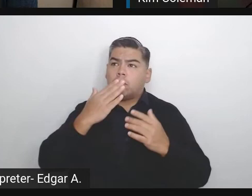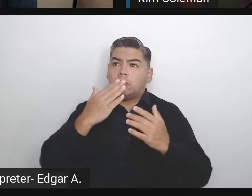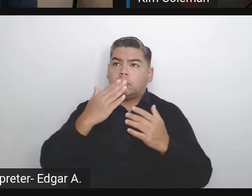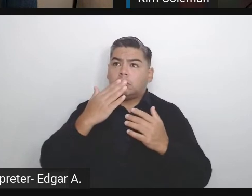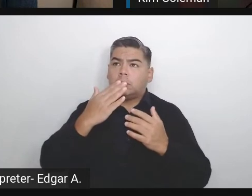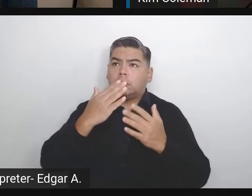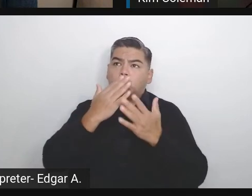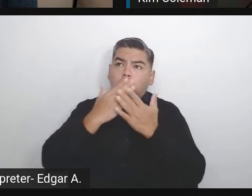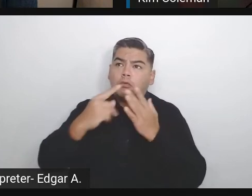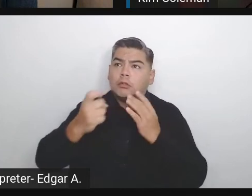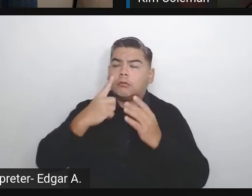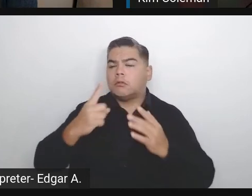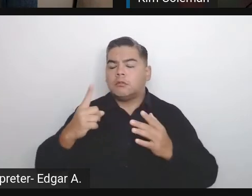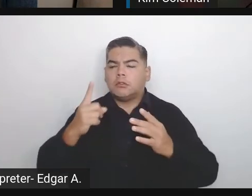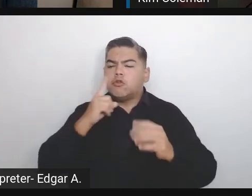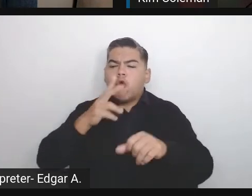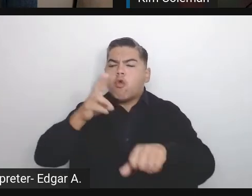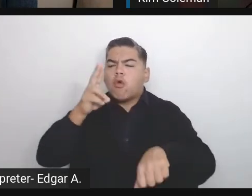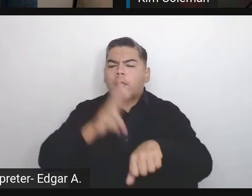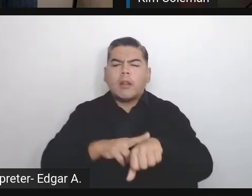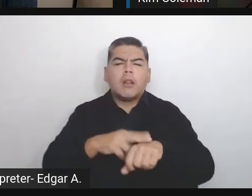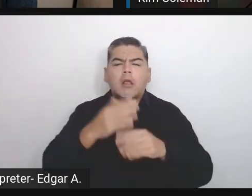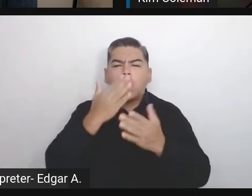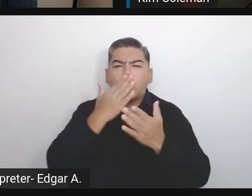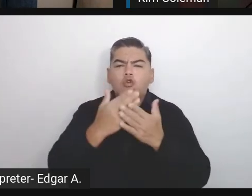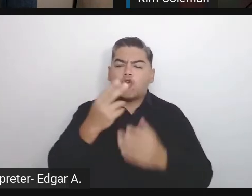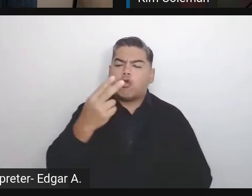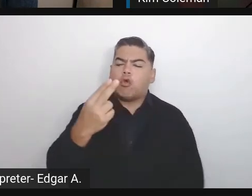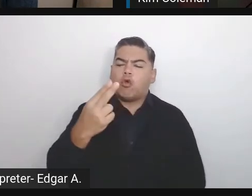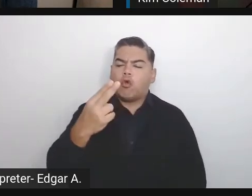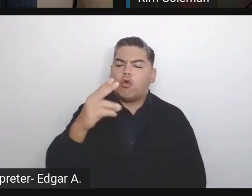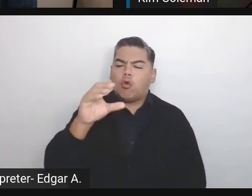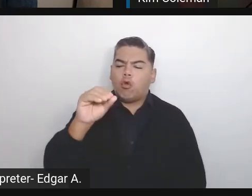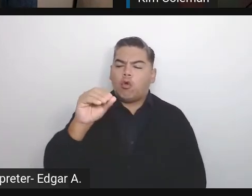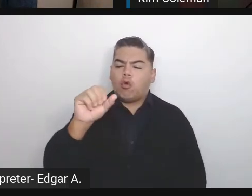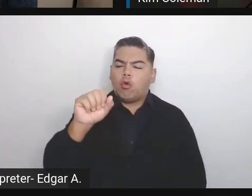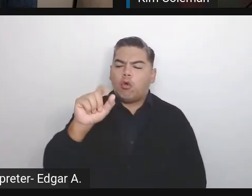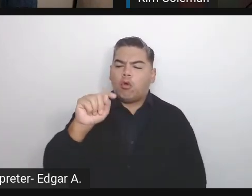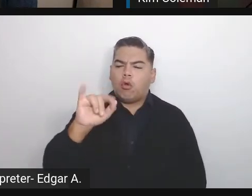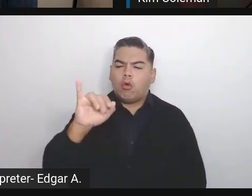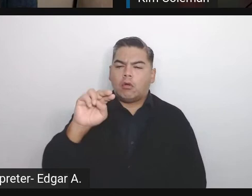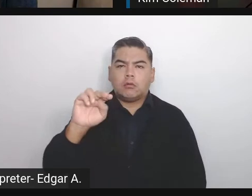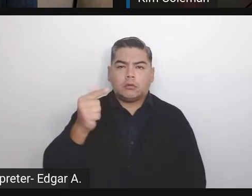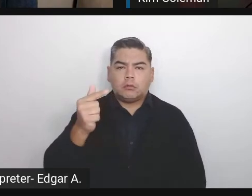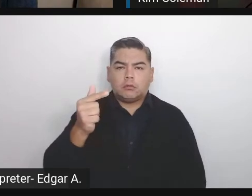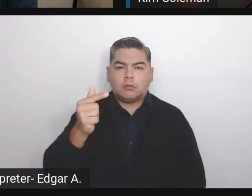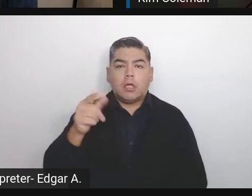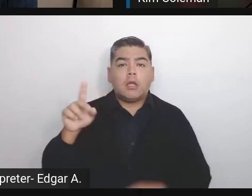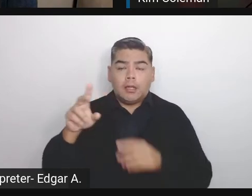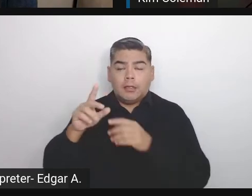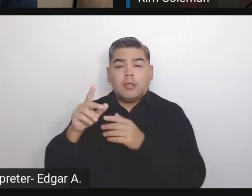and using updated versions of MariaDB not using weak codes.